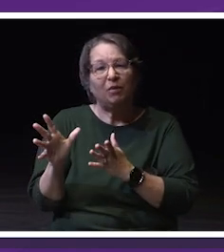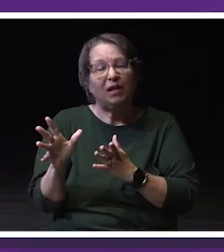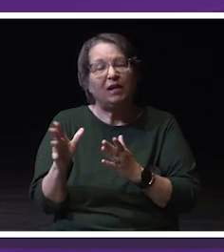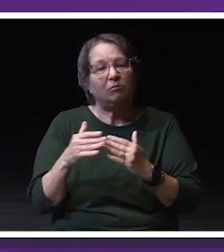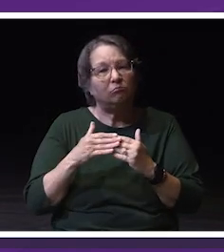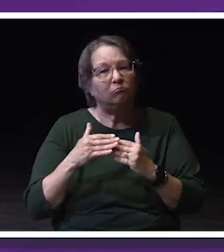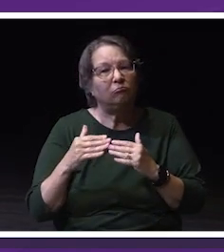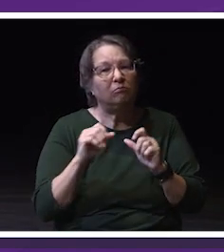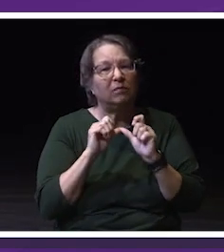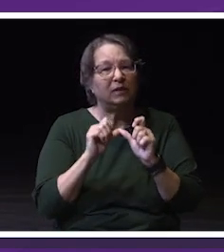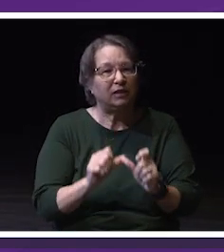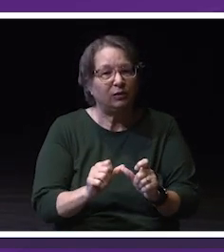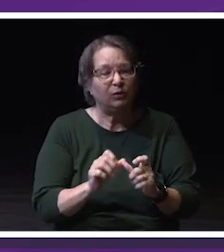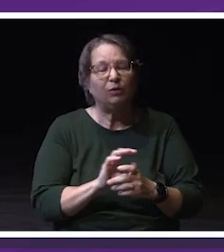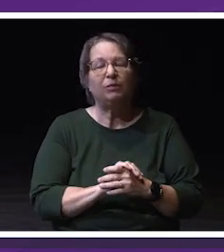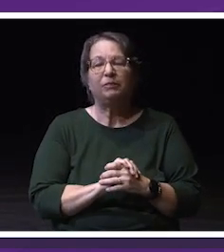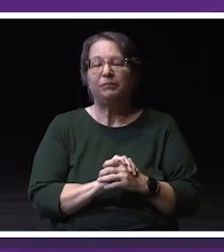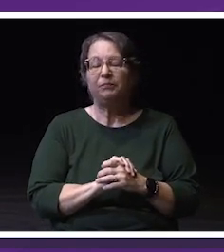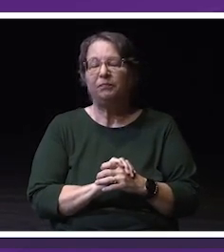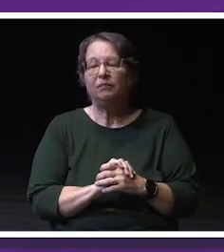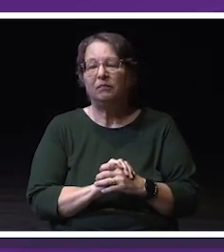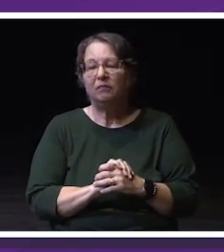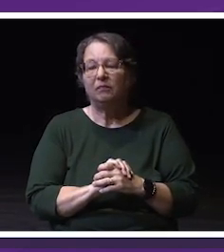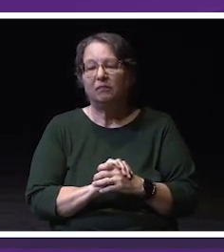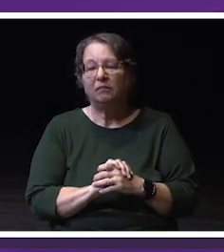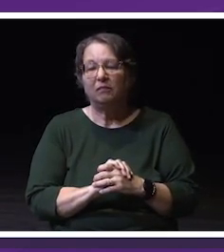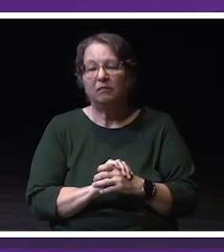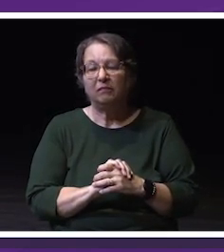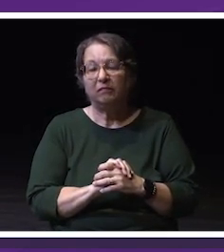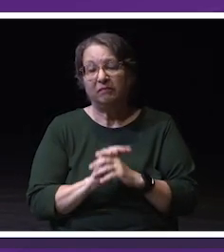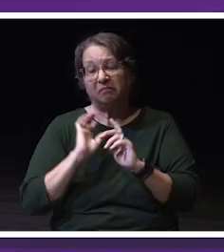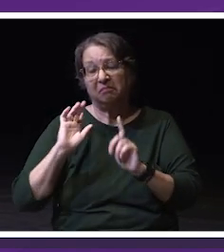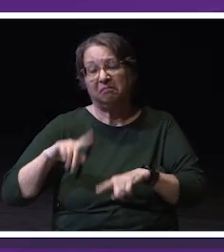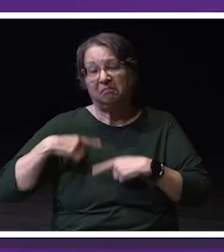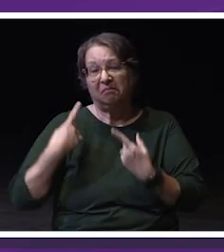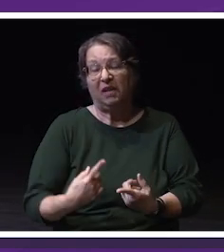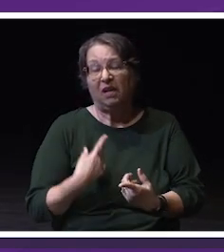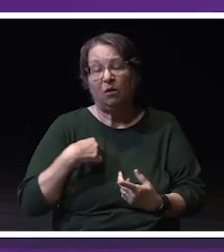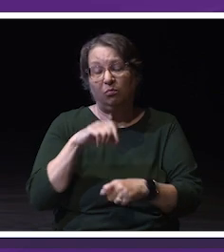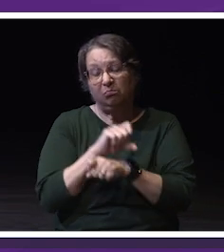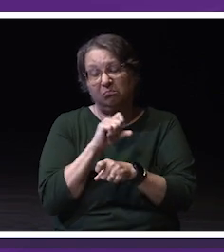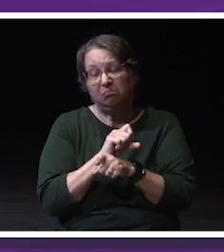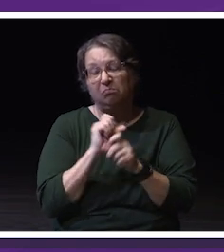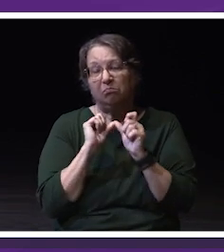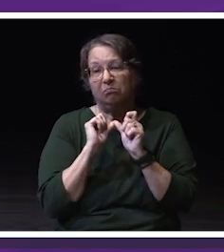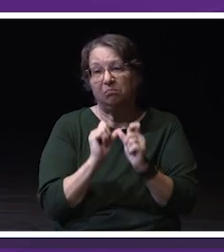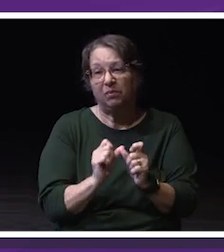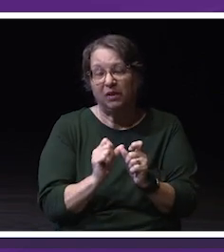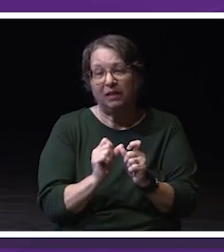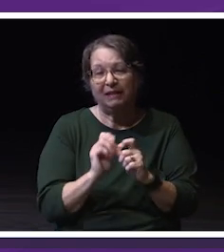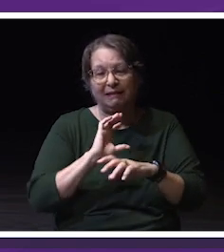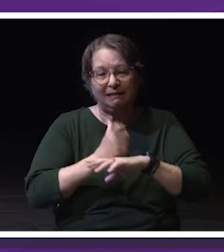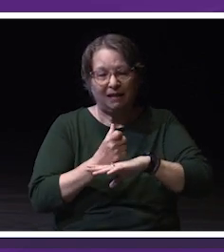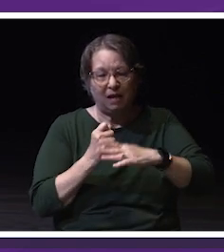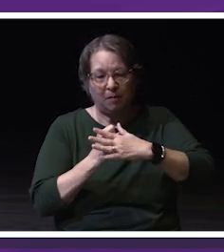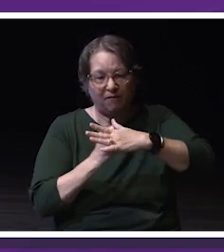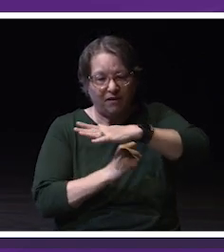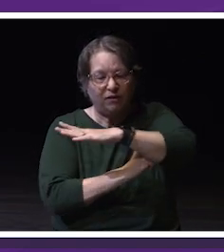The work that has been done over the past year is laying a foundation for our commitment,